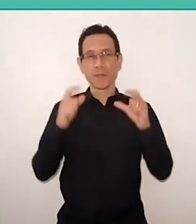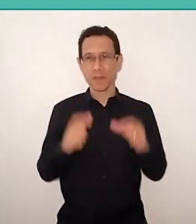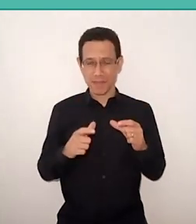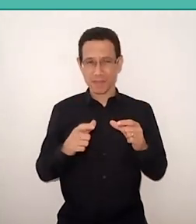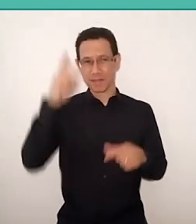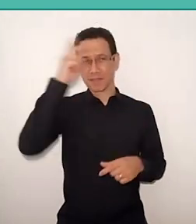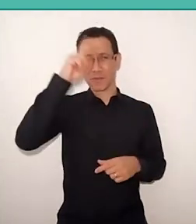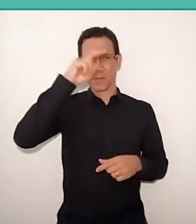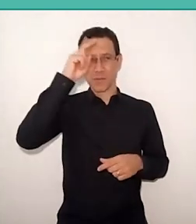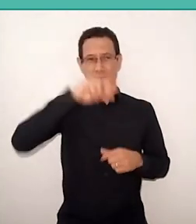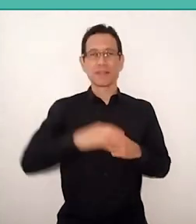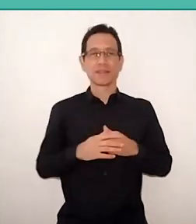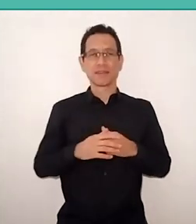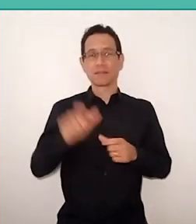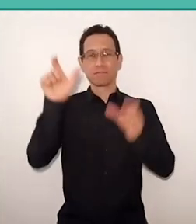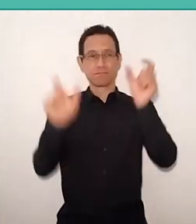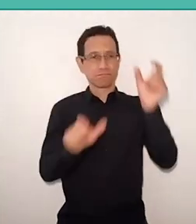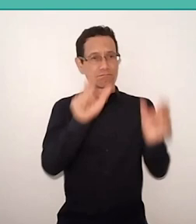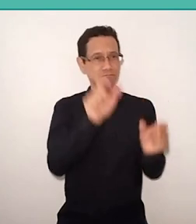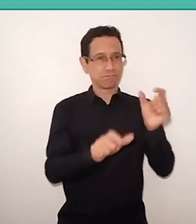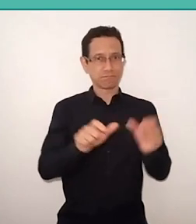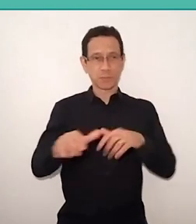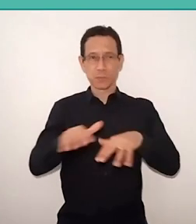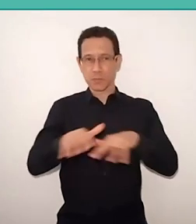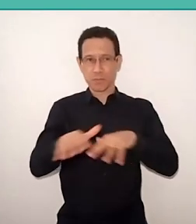what individuals, what movements, what collectives